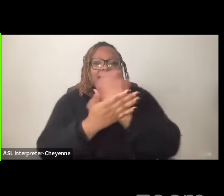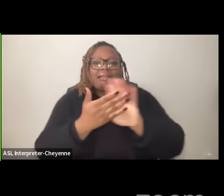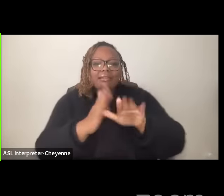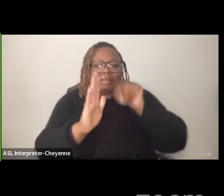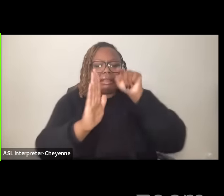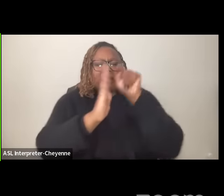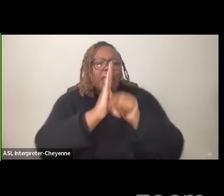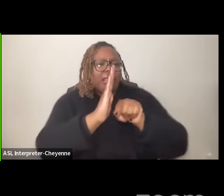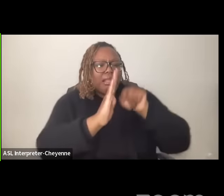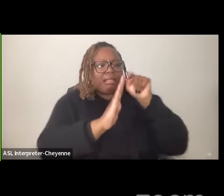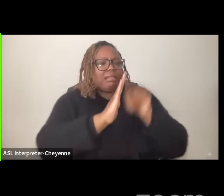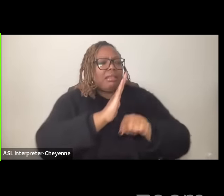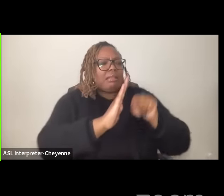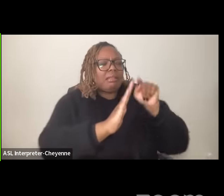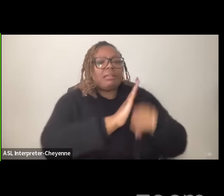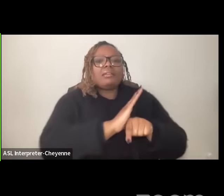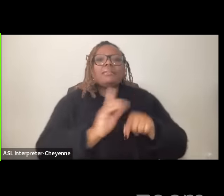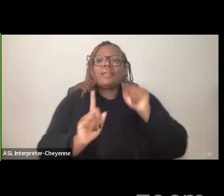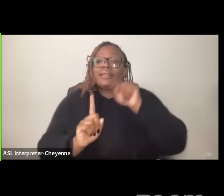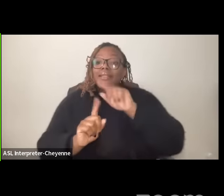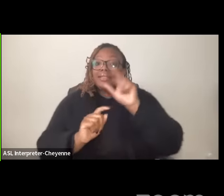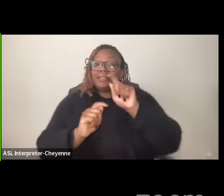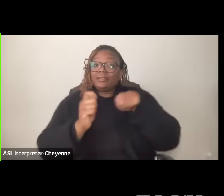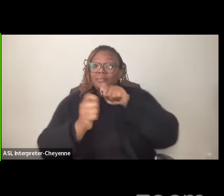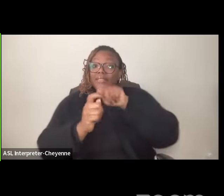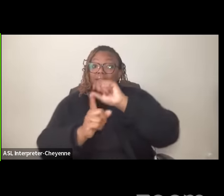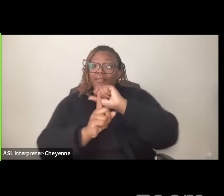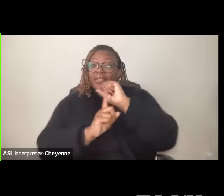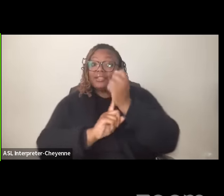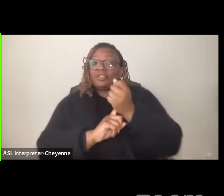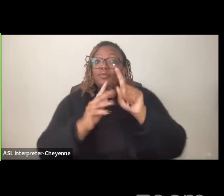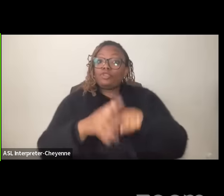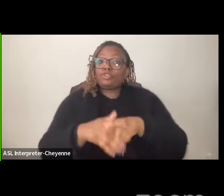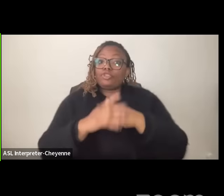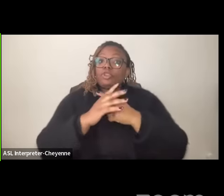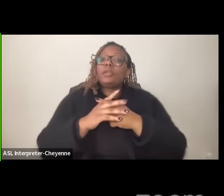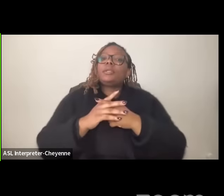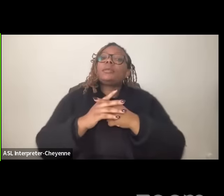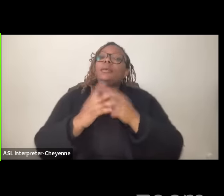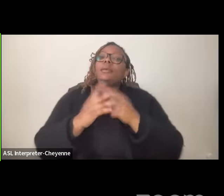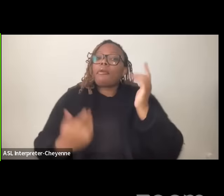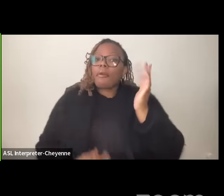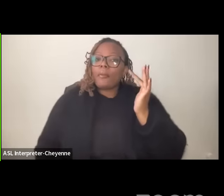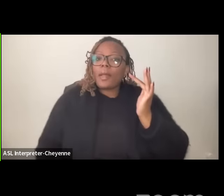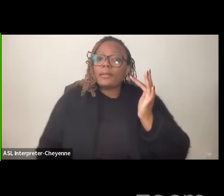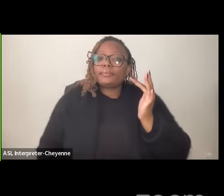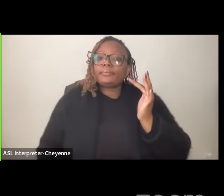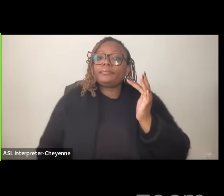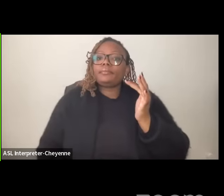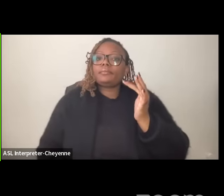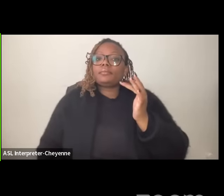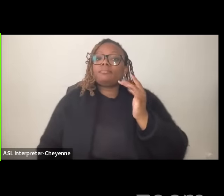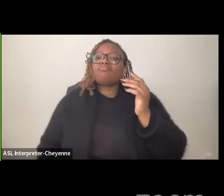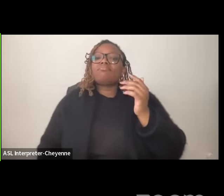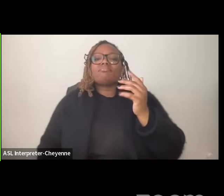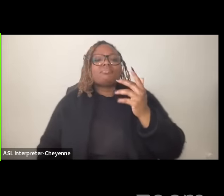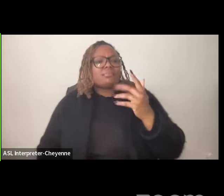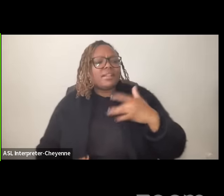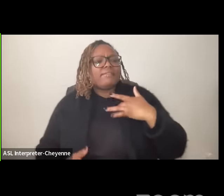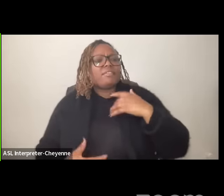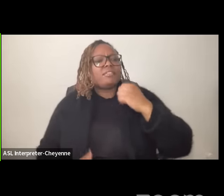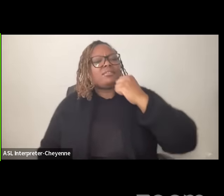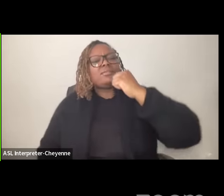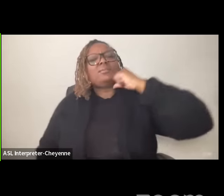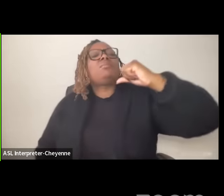this particular incident began as out of out of an act of of resistance to which uh as we know